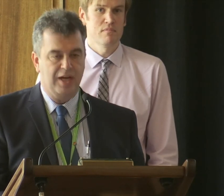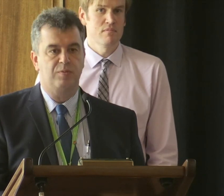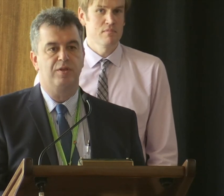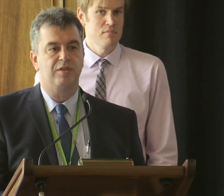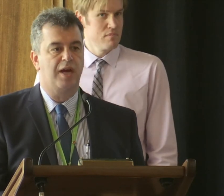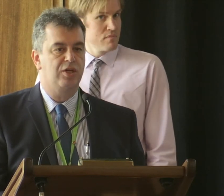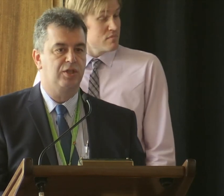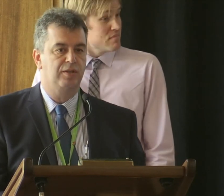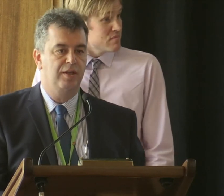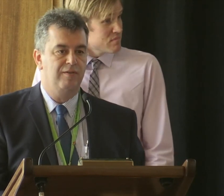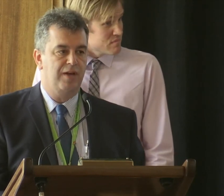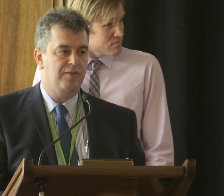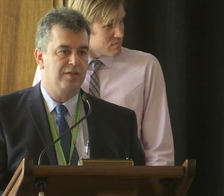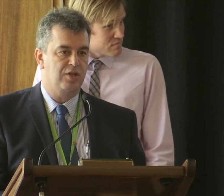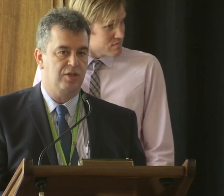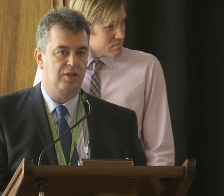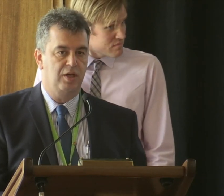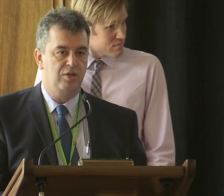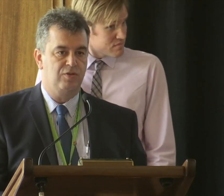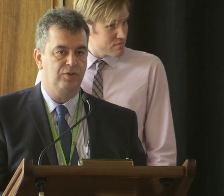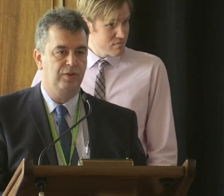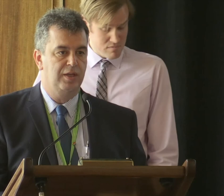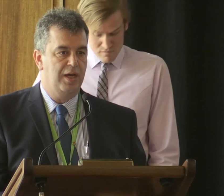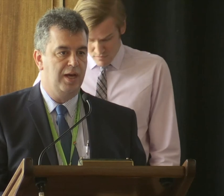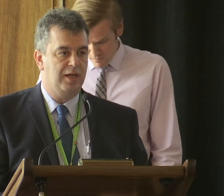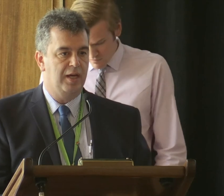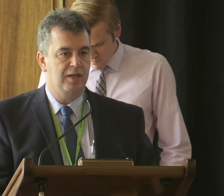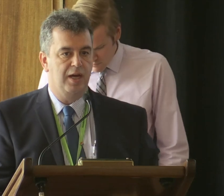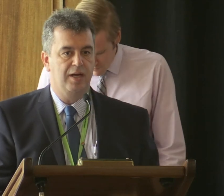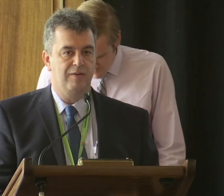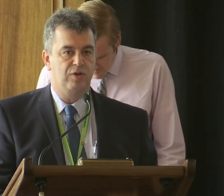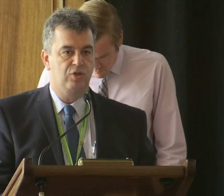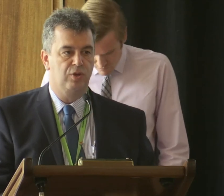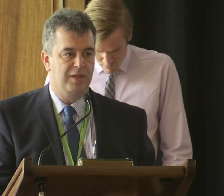presentation found the session useful and again if you could join me in